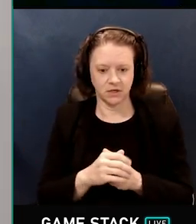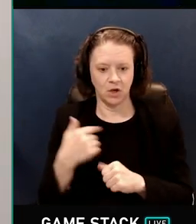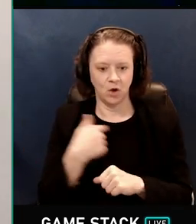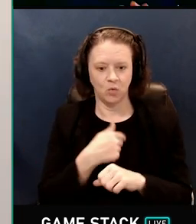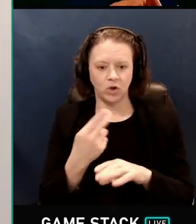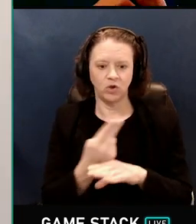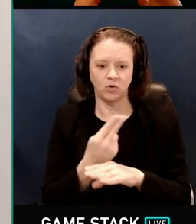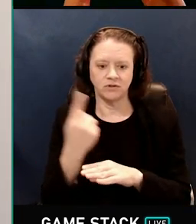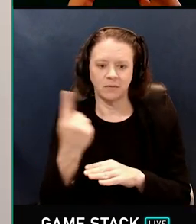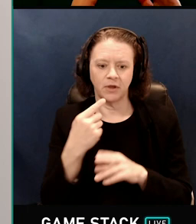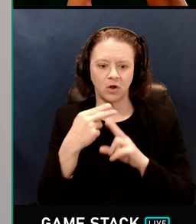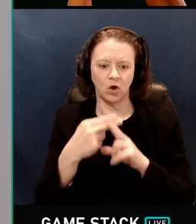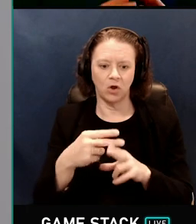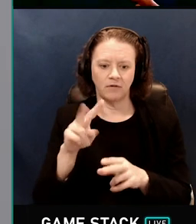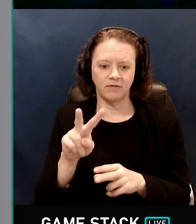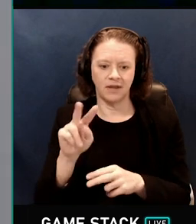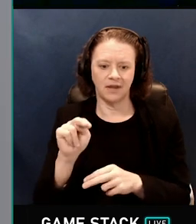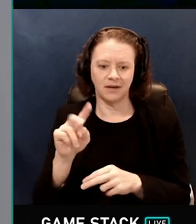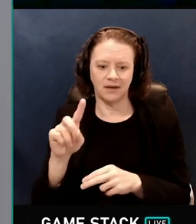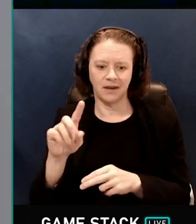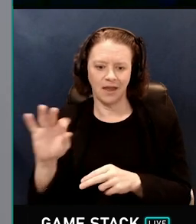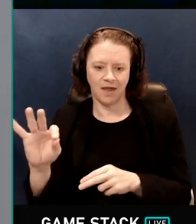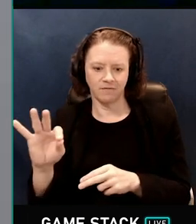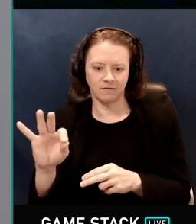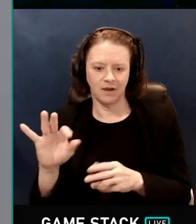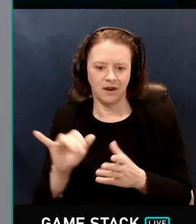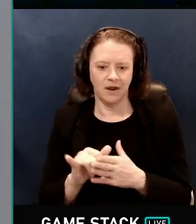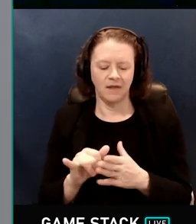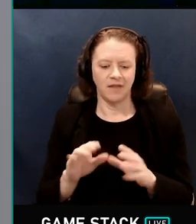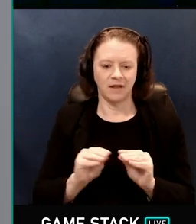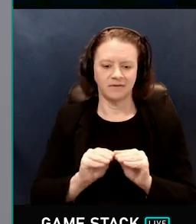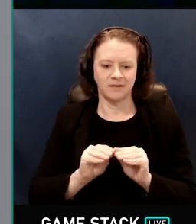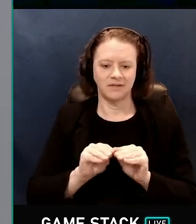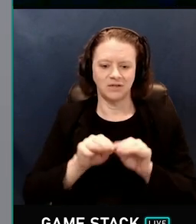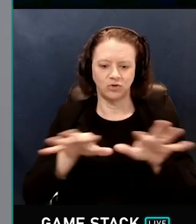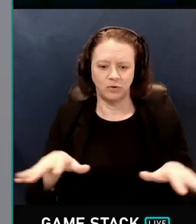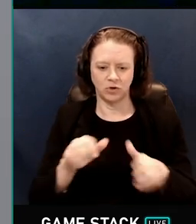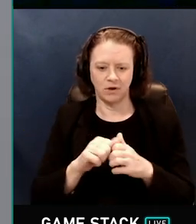Which works remarkably well, and is way better than doing random sampling.